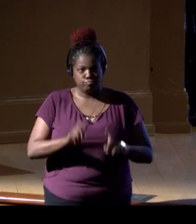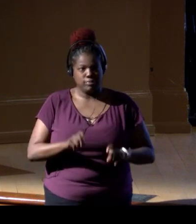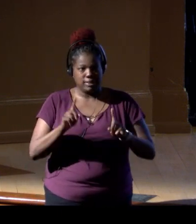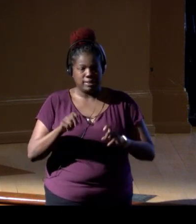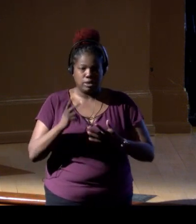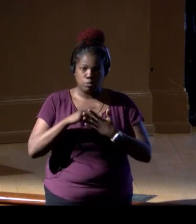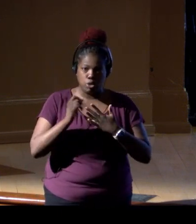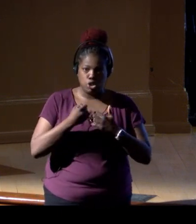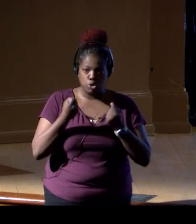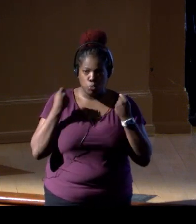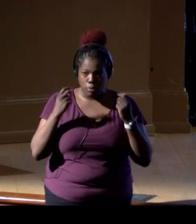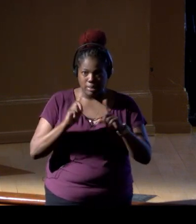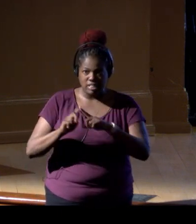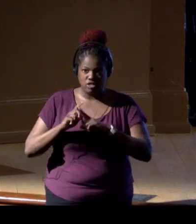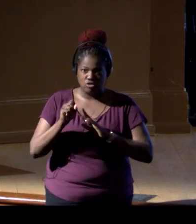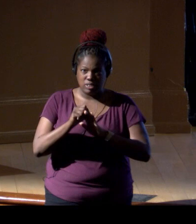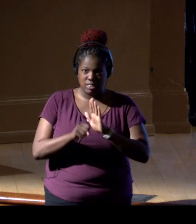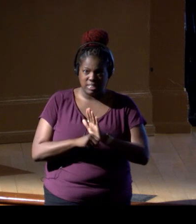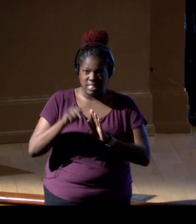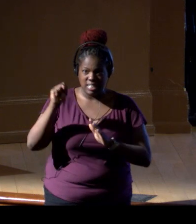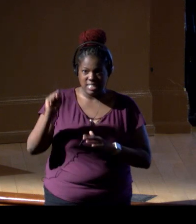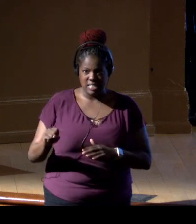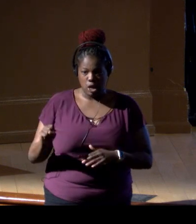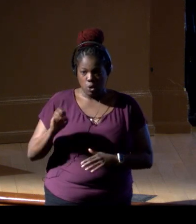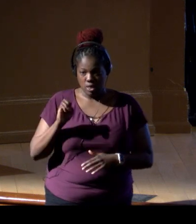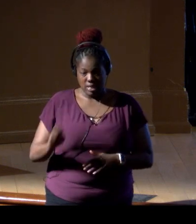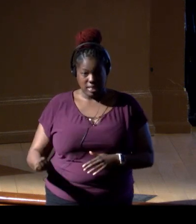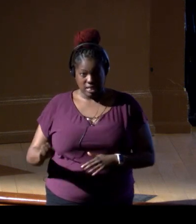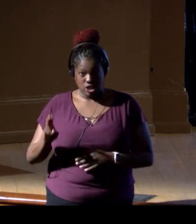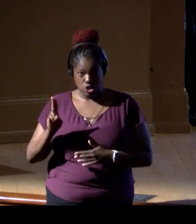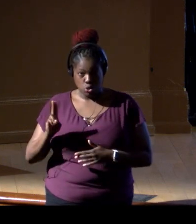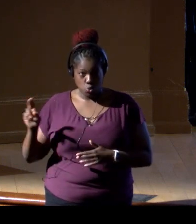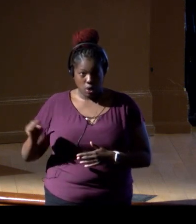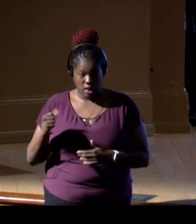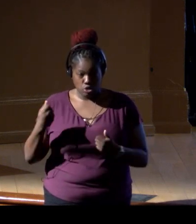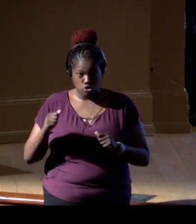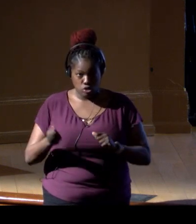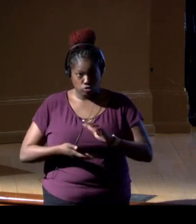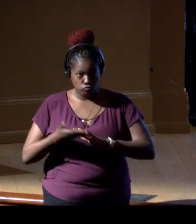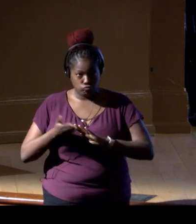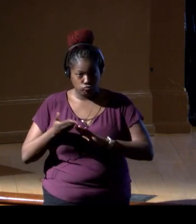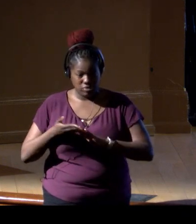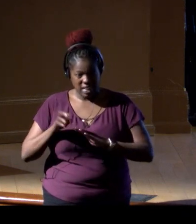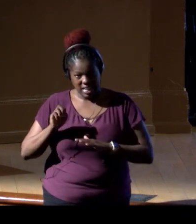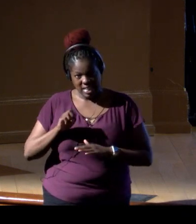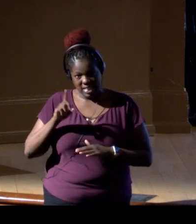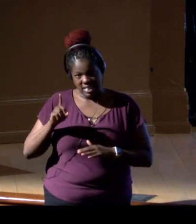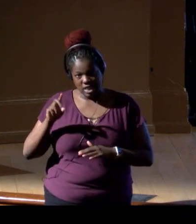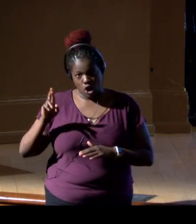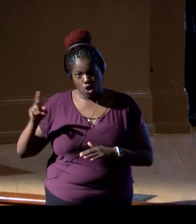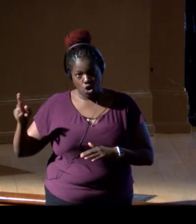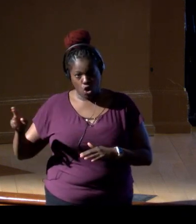with several states in the Southeastern US to operationalize the EDRR framework,